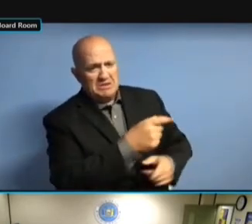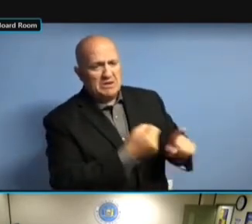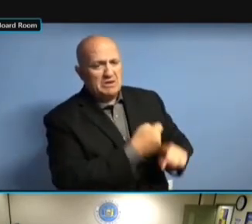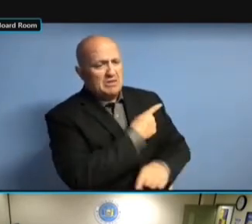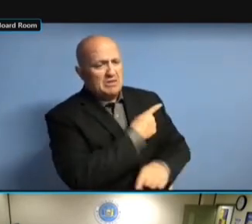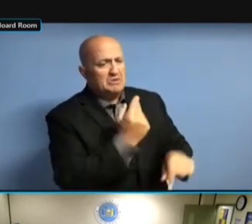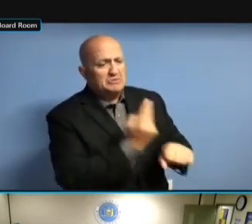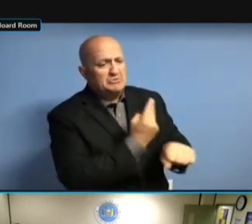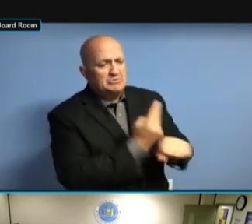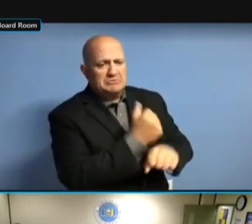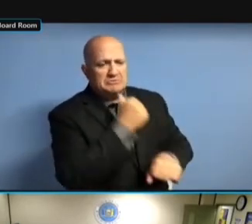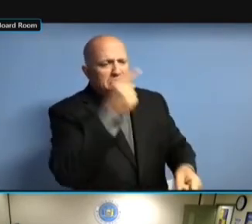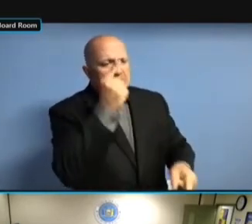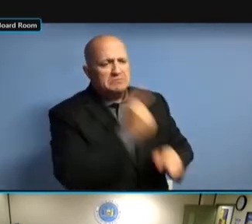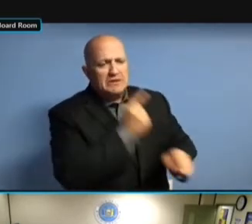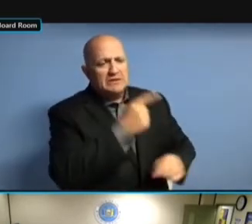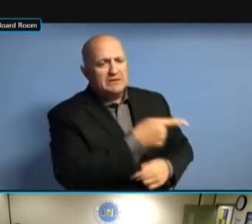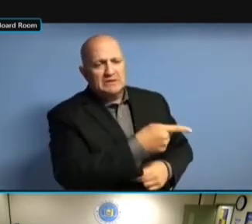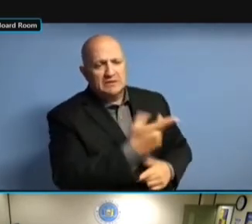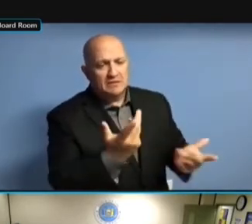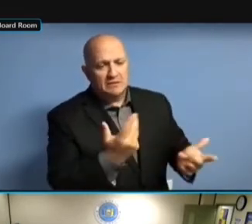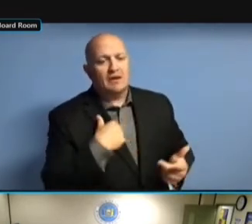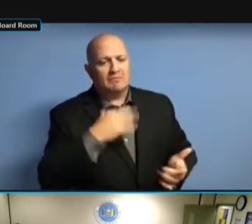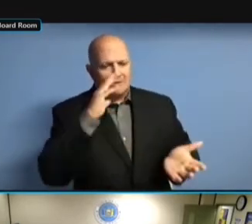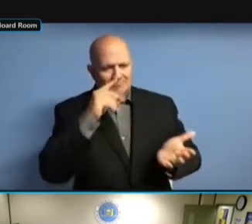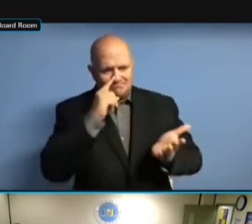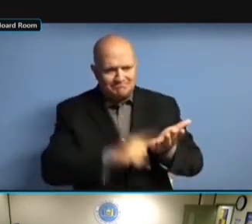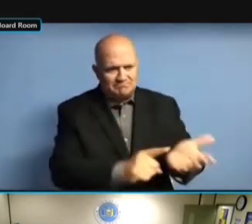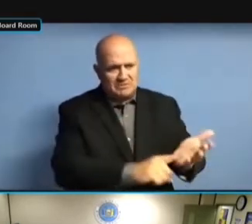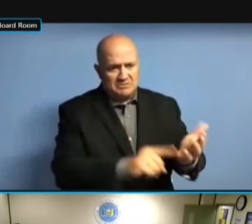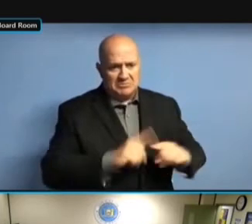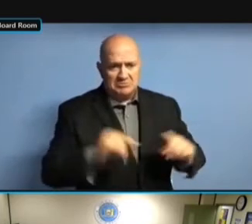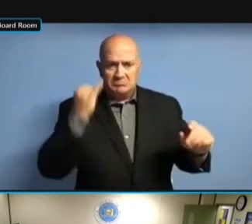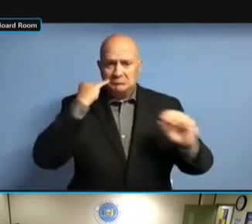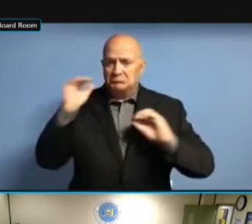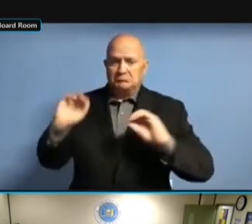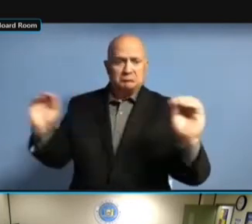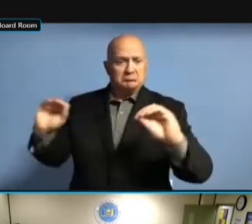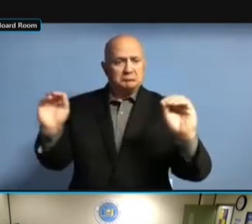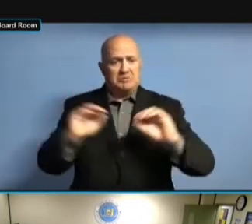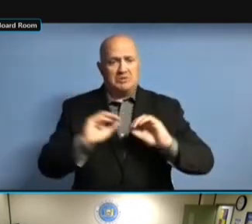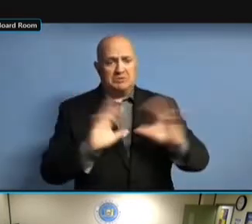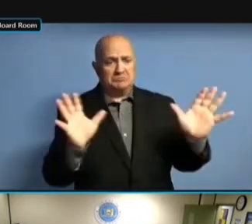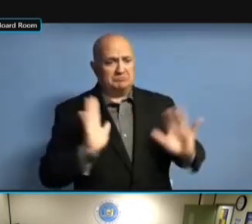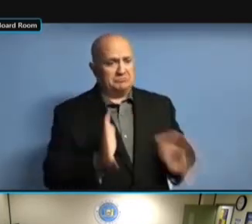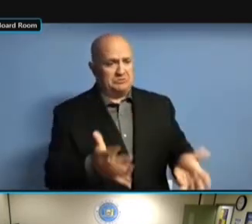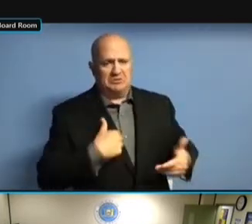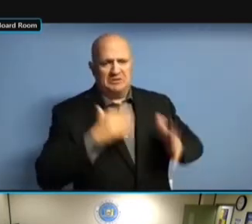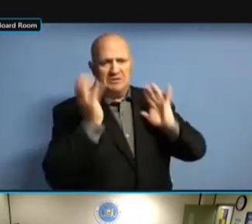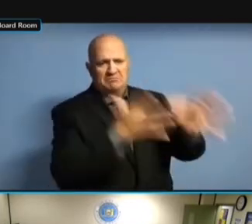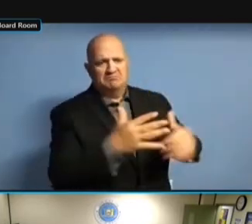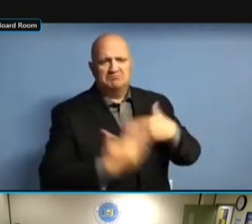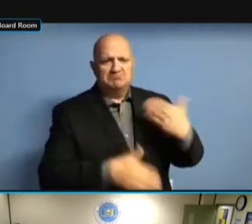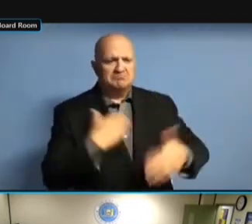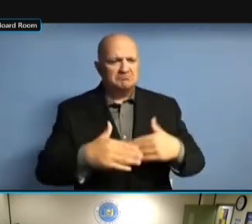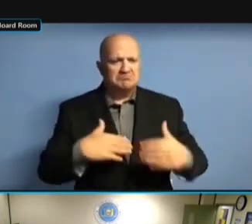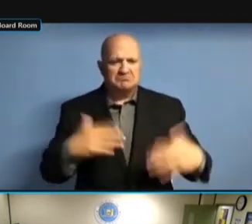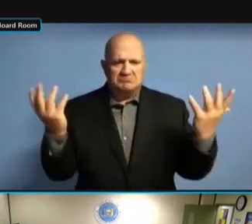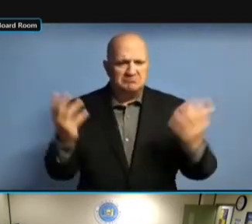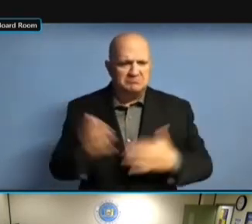I IMAGINE THERE'S MORE TO IT. >> I WOULD I IMAGINE THERE'S MORE TO IT. >> I WOULD IMAGINE I IMAGINE THERE'S MORE TO IT. >> I WOULD IMAGINE THERE'S I IMAGINE THERE'S MORE TO IT. >> I WOULD IMAGINE THERE'S GOING I WOULD IMAGINE THERE'S GOING I WOULD IMAGINE THERE'S GOING TO I WOULD IMAGINE THERE'S GOING TO BE I WOULD IMAGINE THERE'S GOING TO BE MORE, I WOULD IMAGINE THERE'S GOING TO BE MORE, I I WOULD IMAGINE THERE'S GOING TO BE MORE, I DON'T I WOULD IMAGINE THERE'S GOING TO BE MORE, I DON'T KNOW. TO BE MORE, I DON'T KNOW. TO BE MORE, I DON'T KNOW. >> TO BE MORE, I DON'T KNOW. >> IF TO BE MORE, I DON'T KNOW. >> IF THEY TO BE MORE, I DON'T KNOW. >> IF THEY DID TO BE MORE, I DON'T KNOW. >> IF THEY DID -- IF THEY DID -- IF THEY DID -- >> IF THEY DID -- >> IT